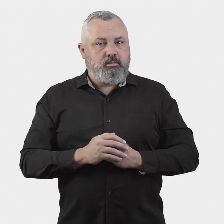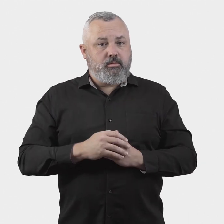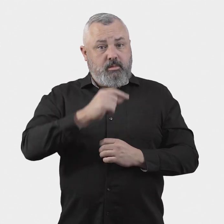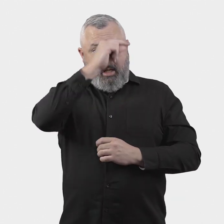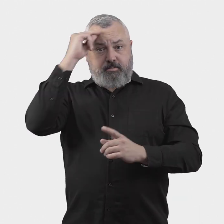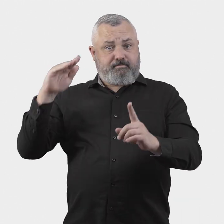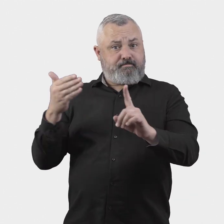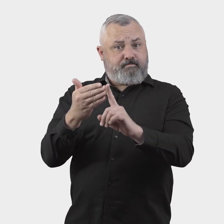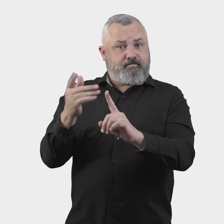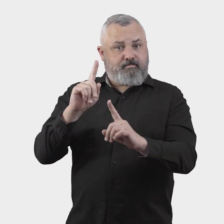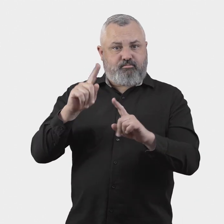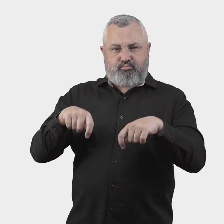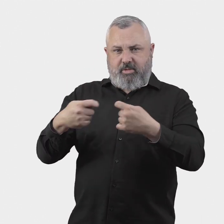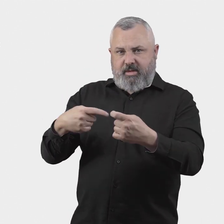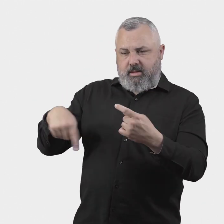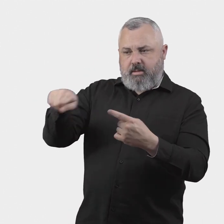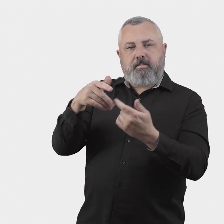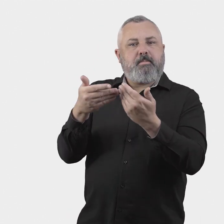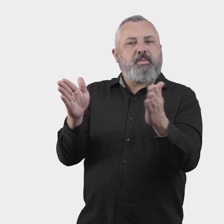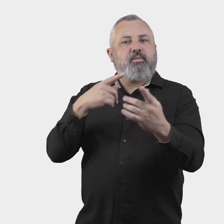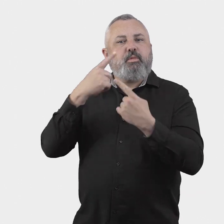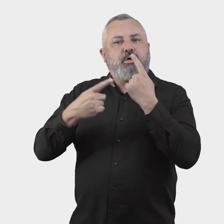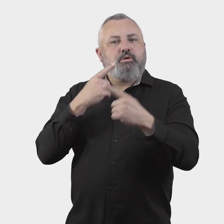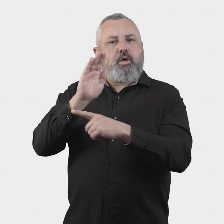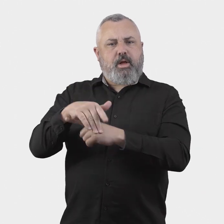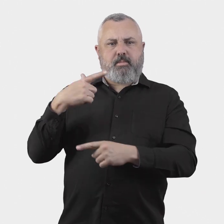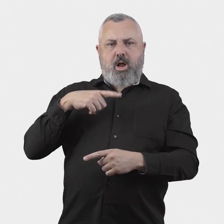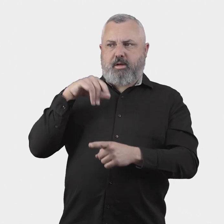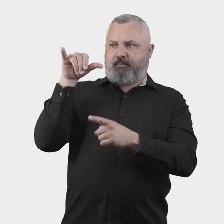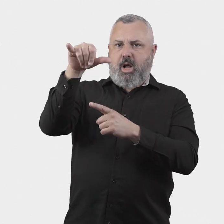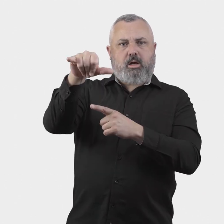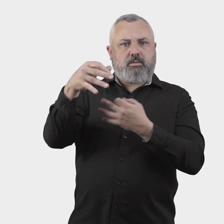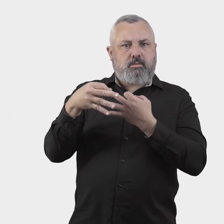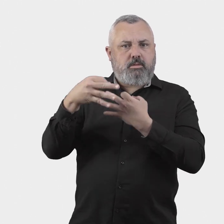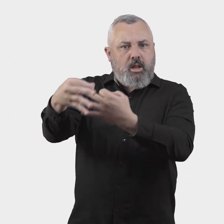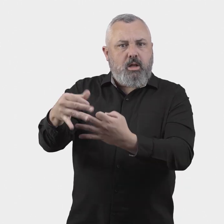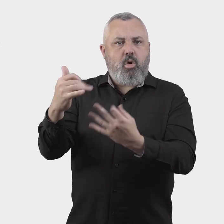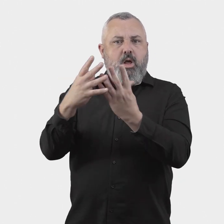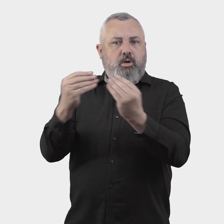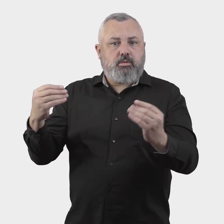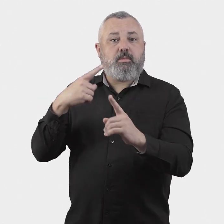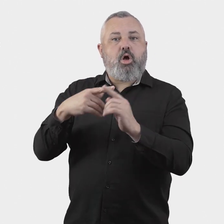flights, to increase the level of public information about the reasons for delays and cancellations, and